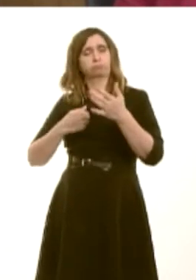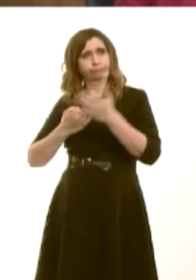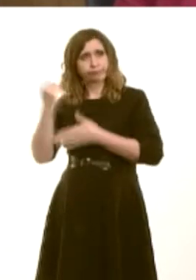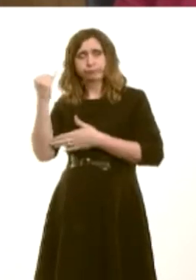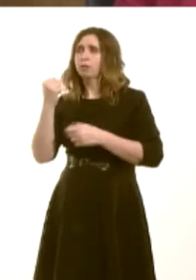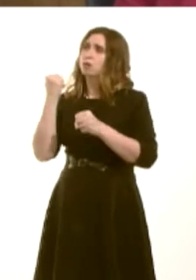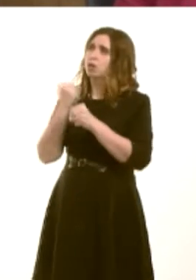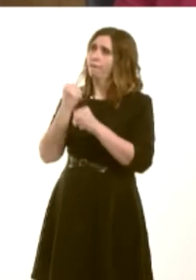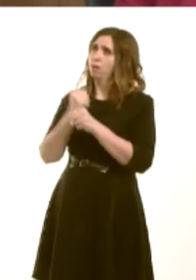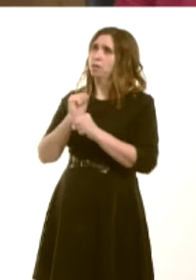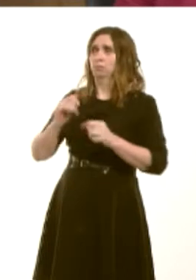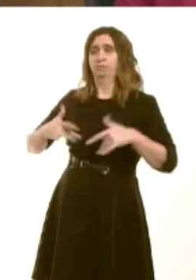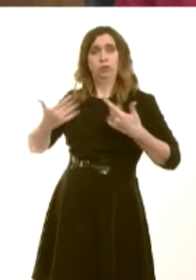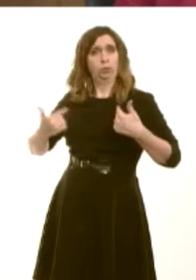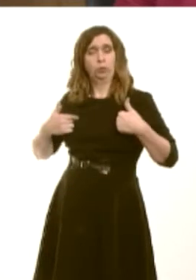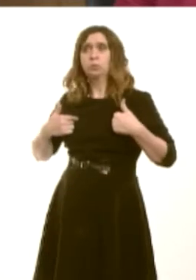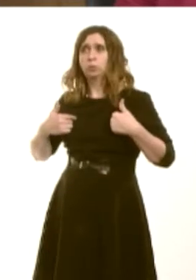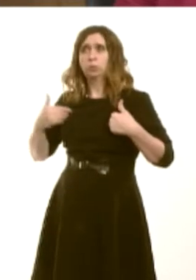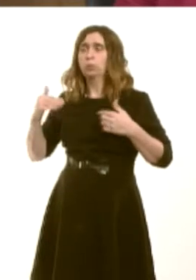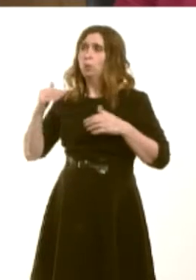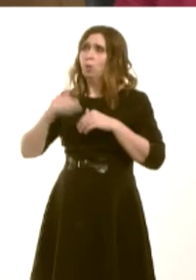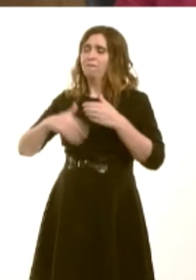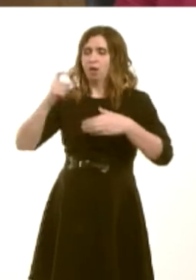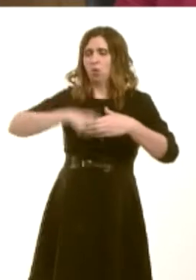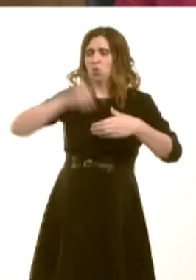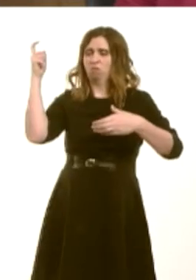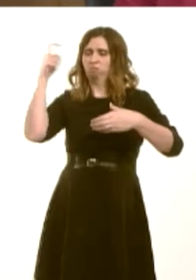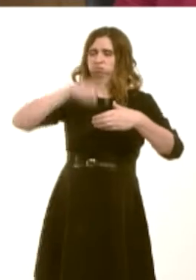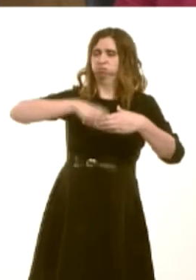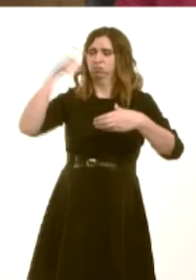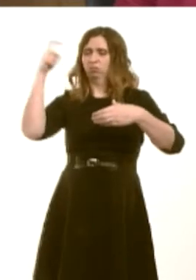Government's view on the extraction of shale gas and, indeed, fracking.